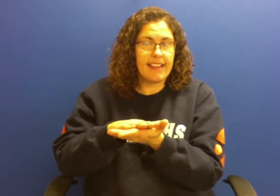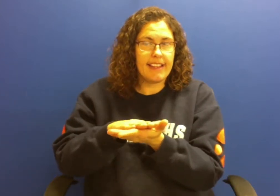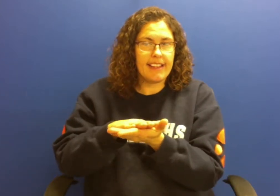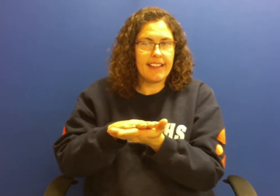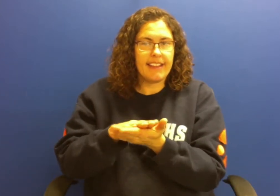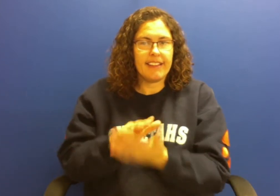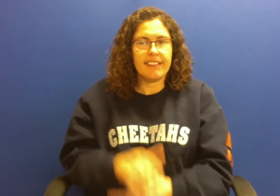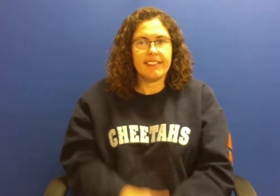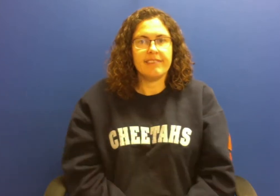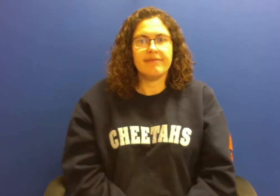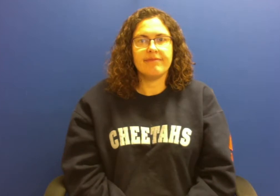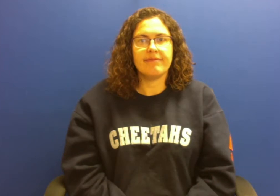pancake